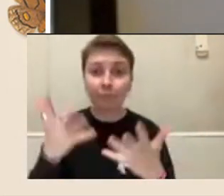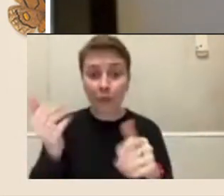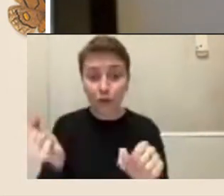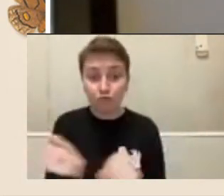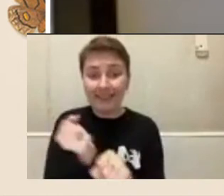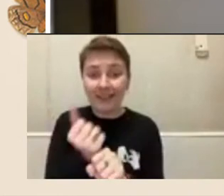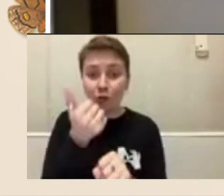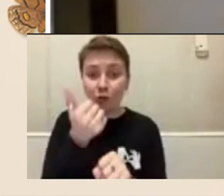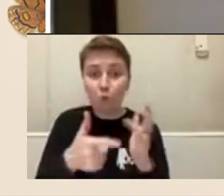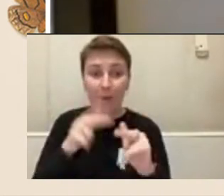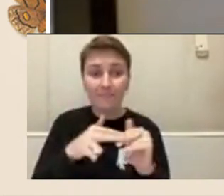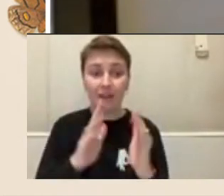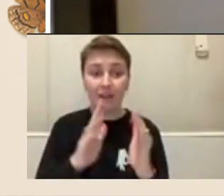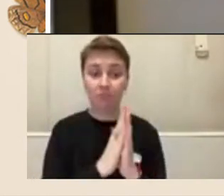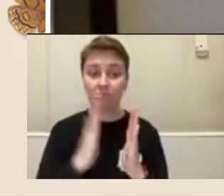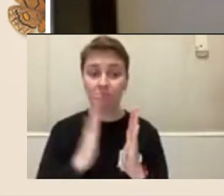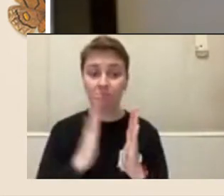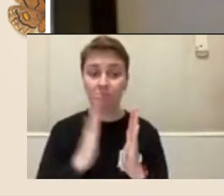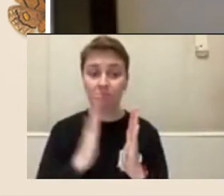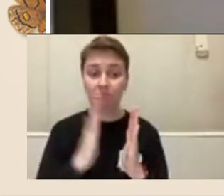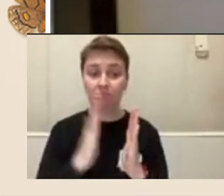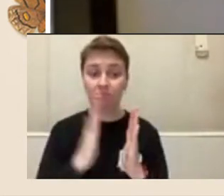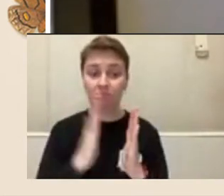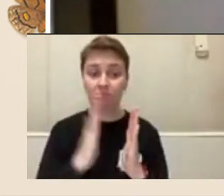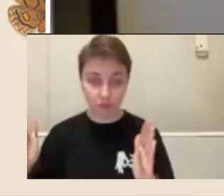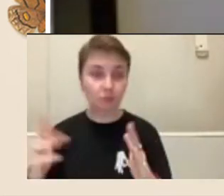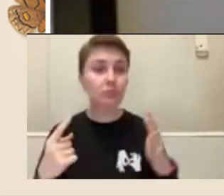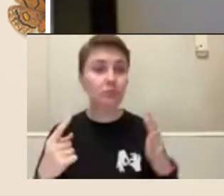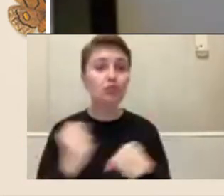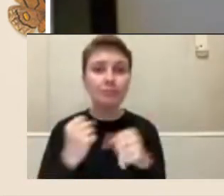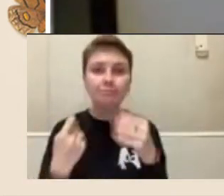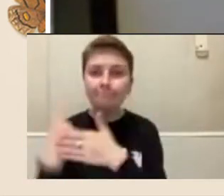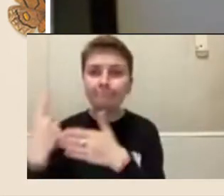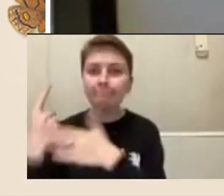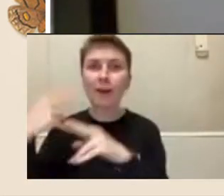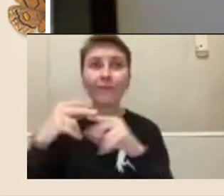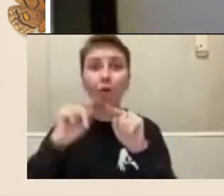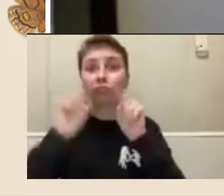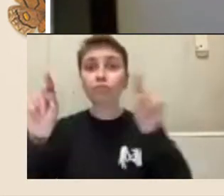to create opportunities for the wider community to discover and access the library's collections,